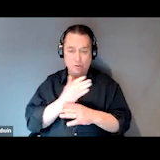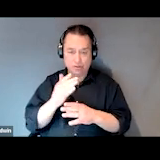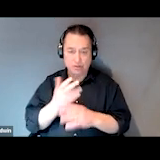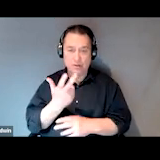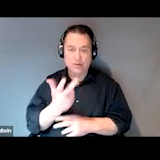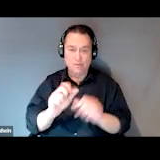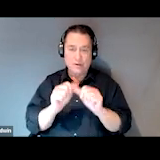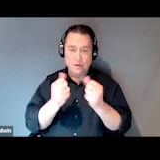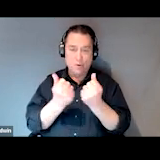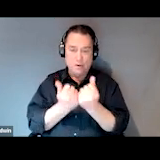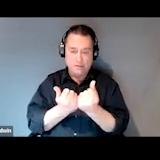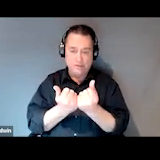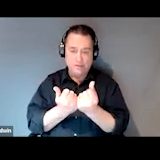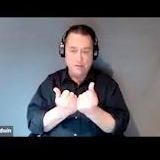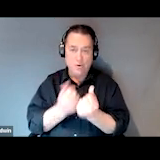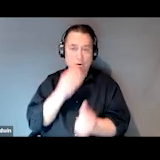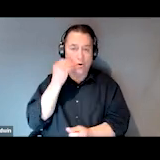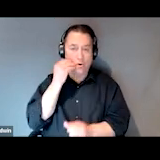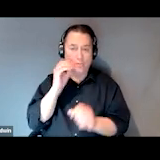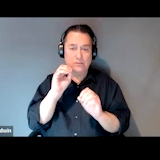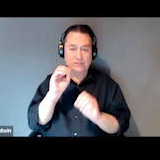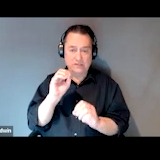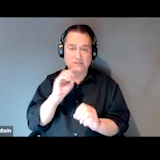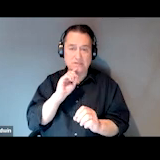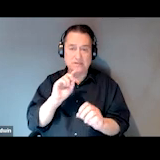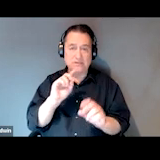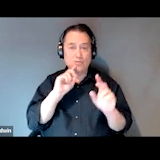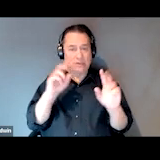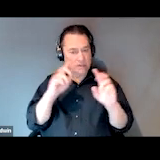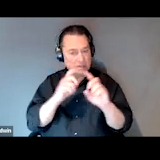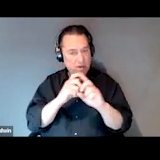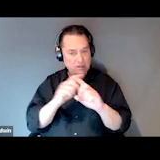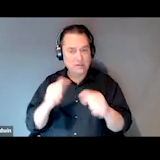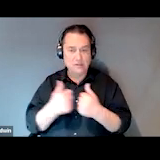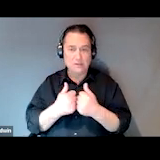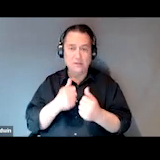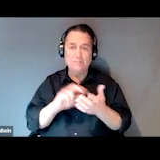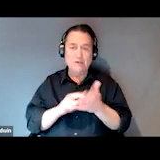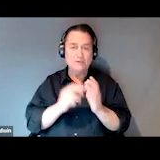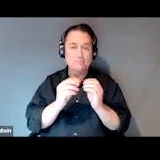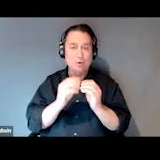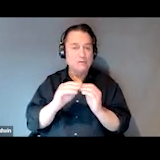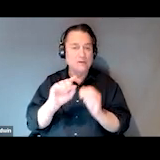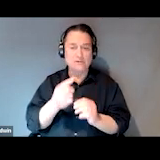with the principal that homelessness is a complex challenge and means more than just providing food and shelter.